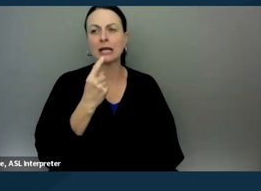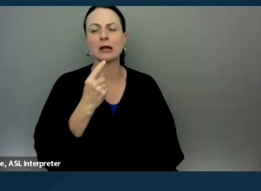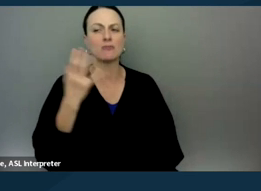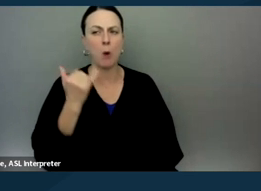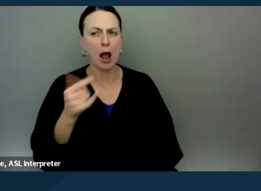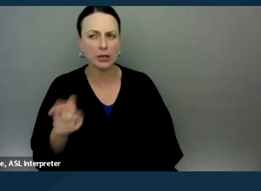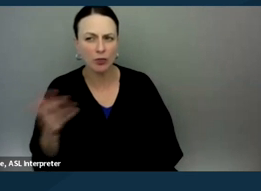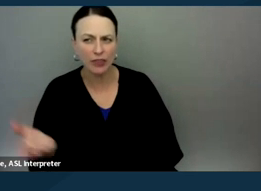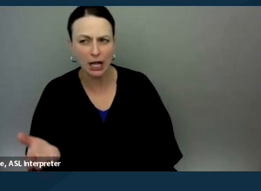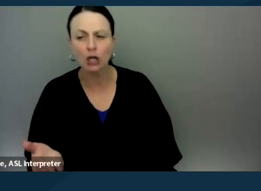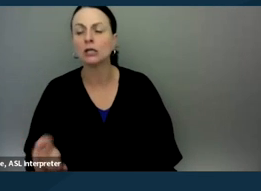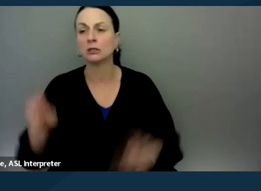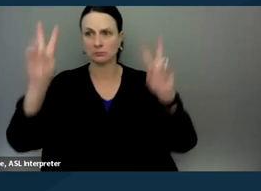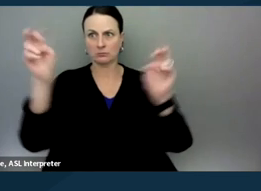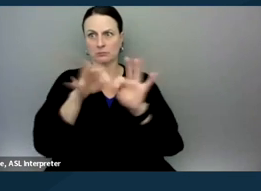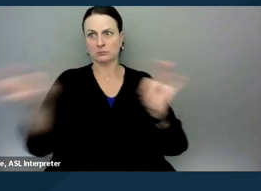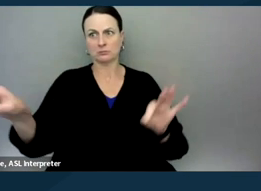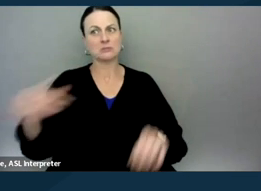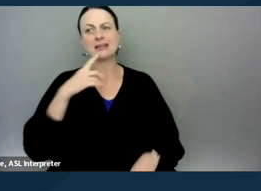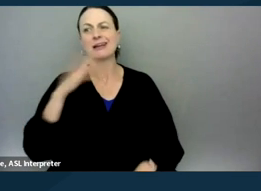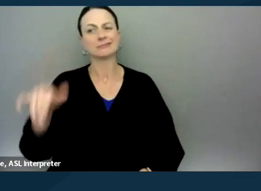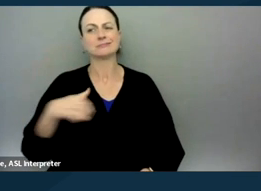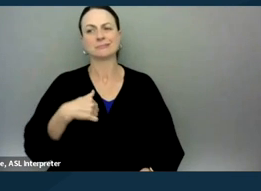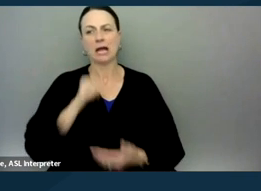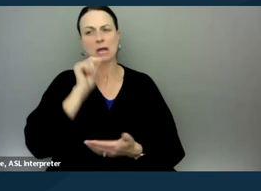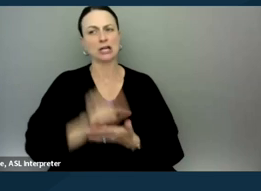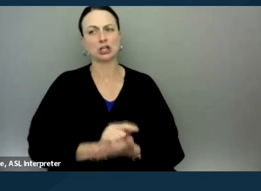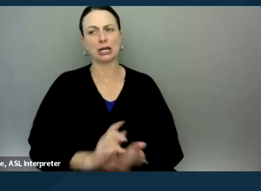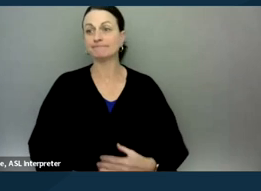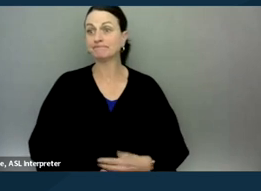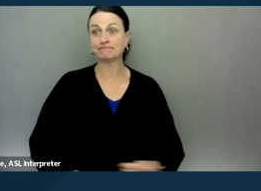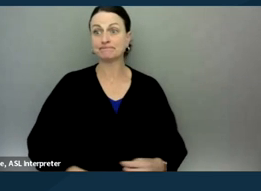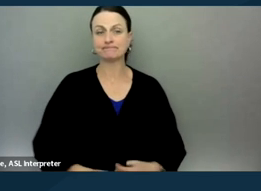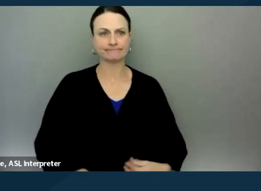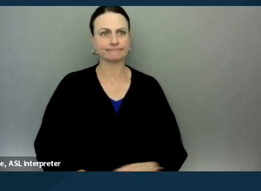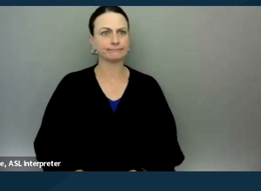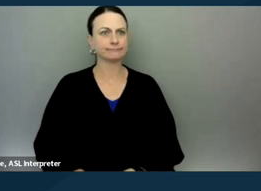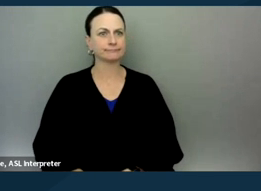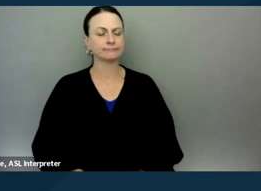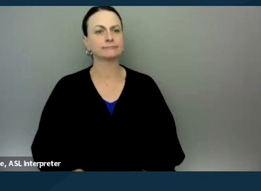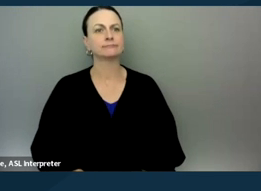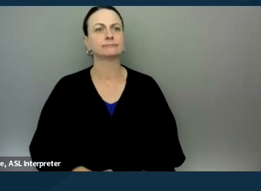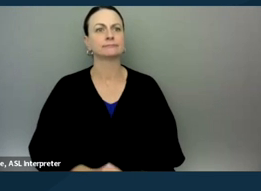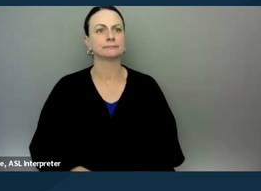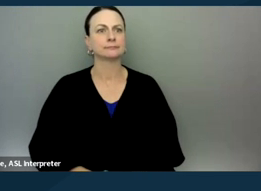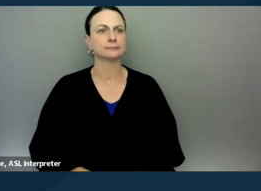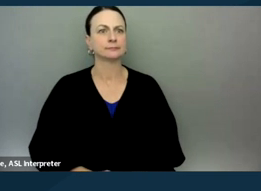So having this disclaimer is really important. And this kind of gets us to what we were discussing